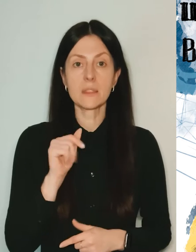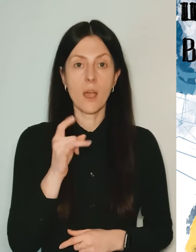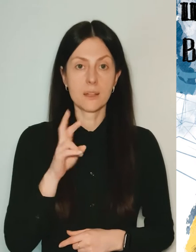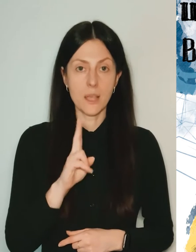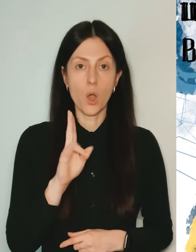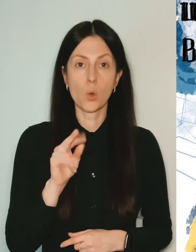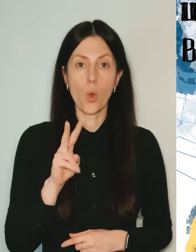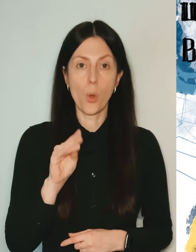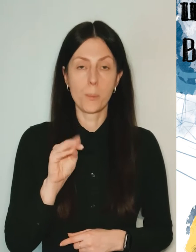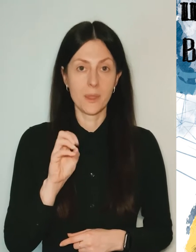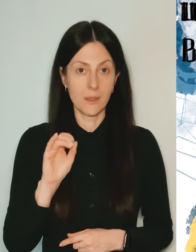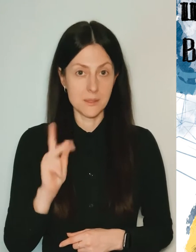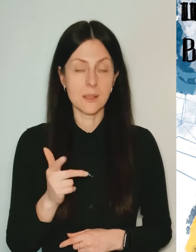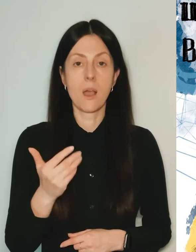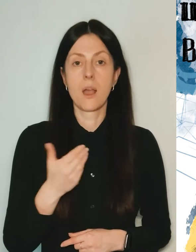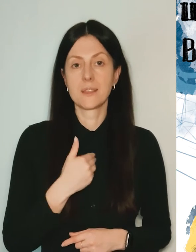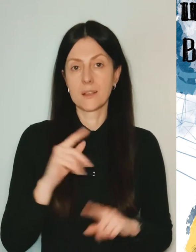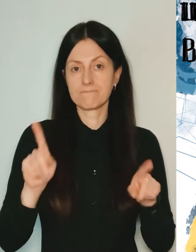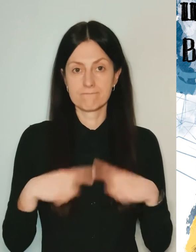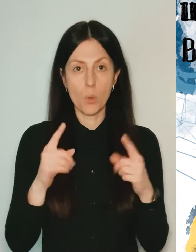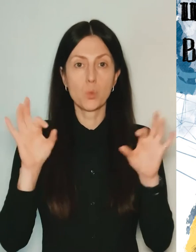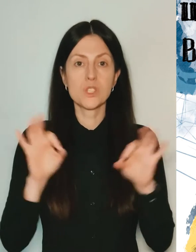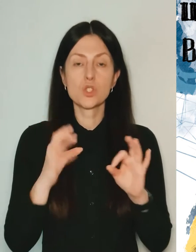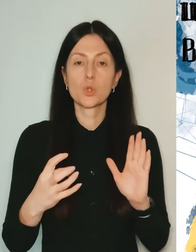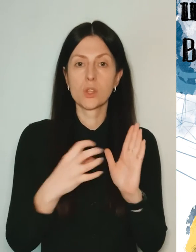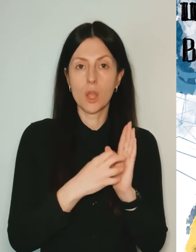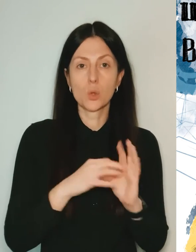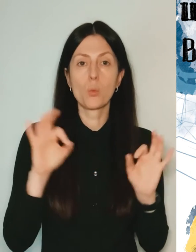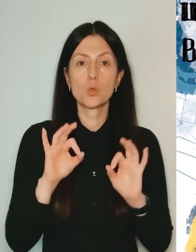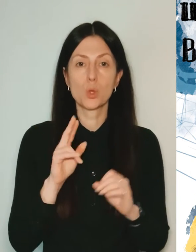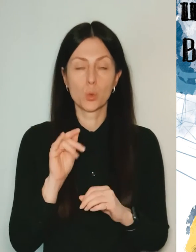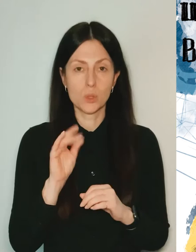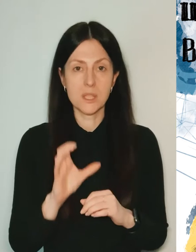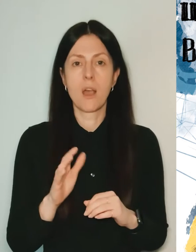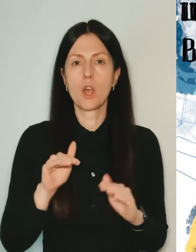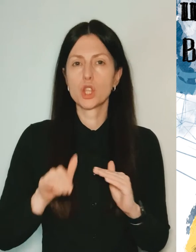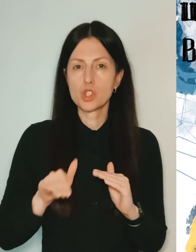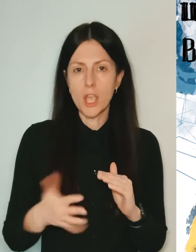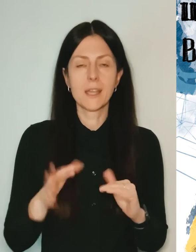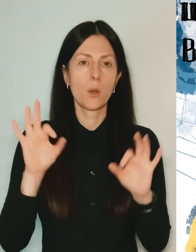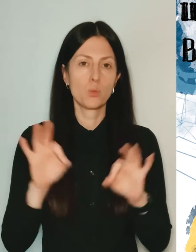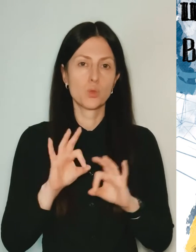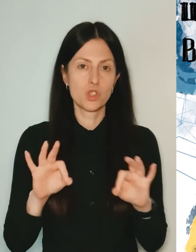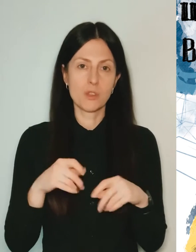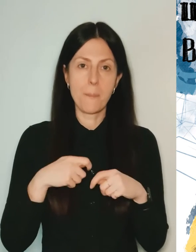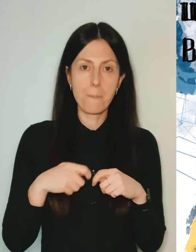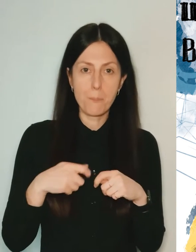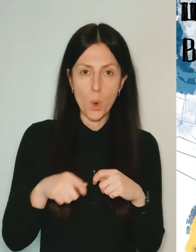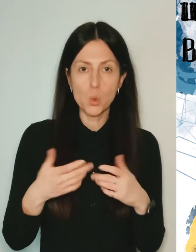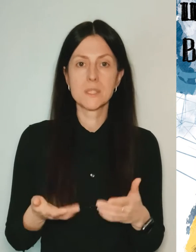I am the founder of the music application MusicCures, DJ, music producer and presenter.